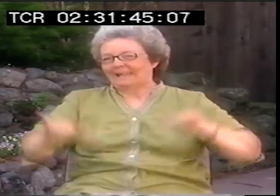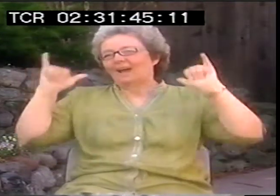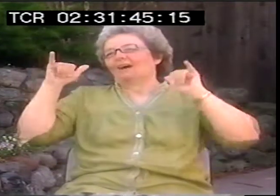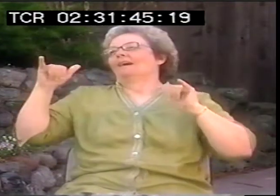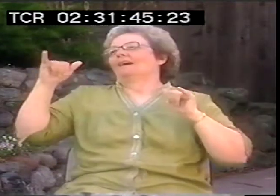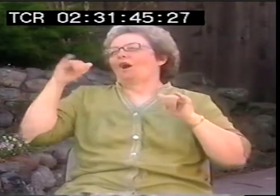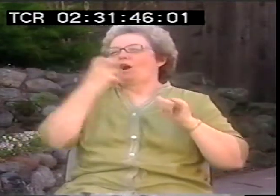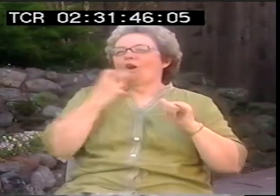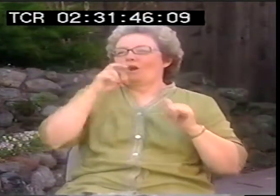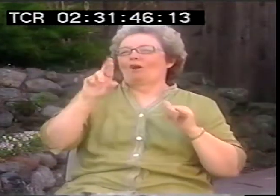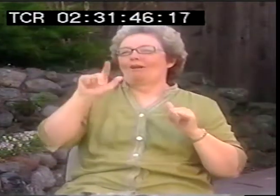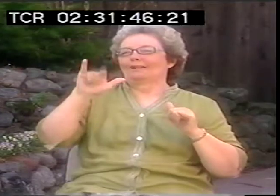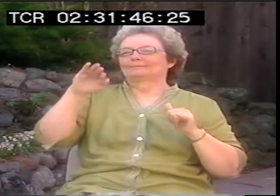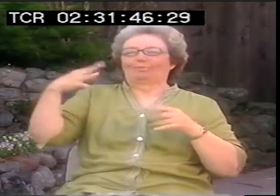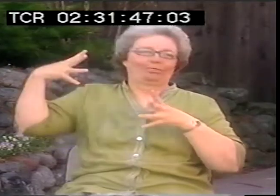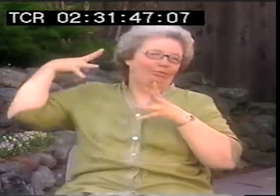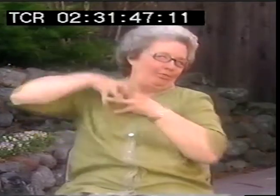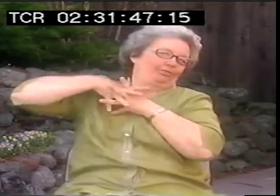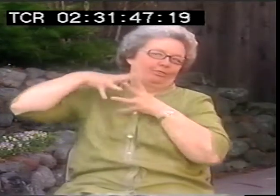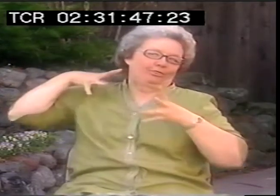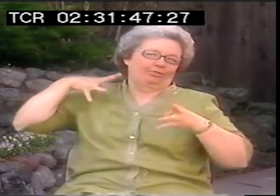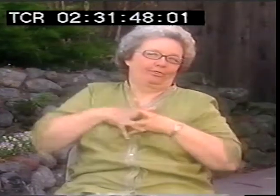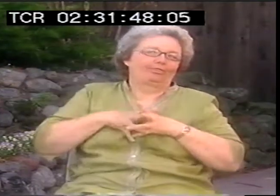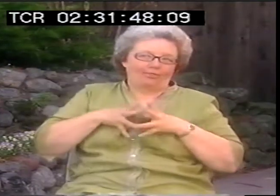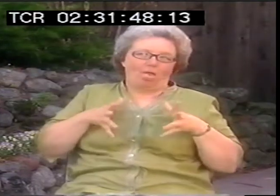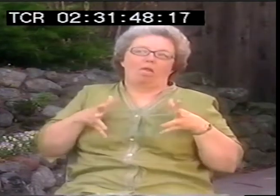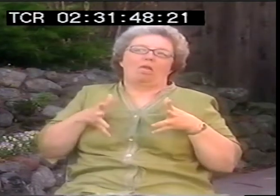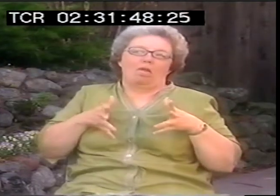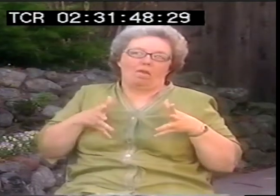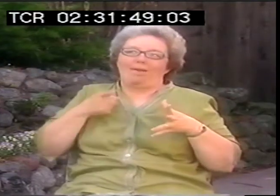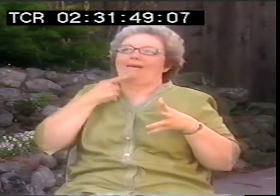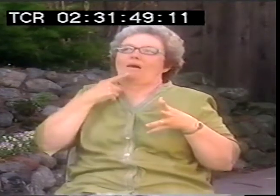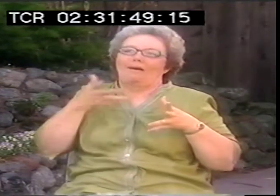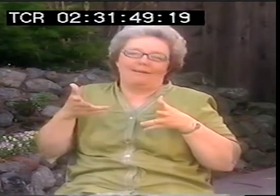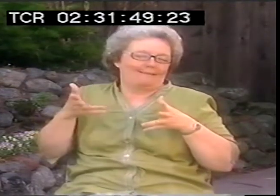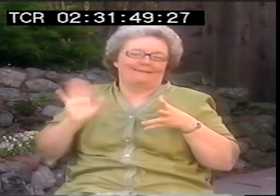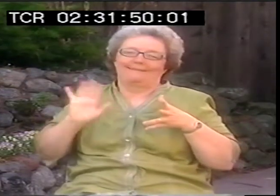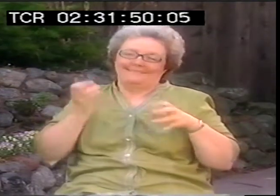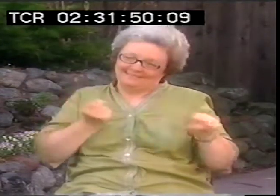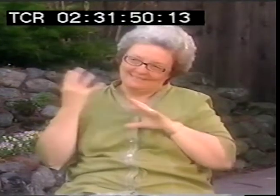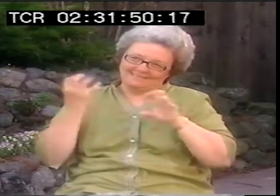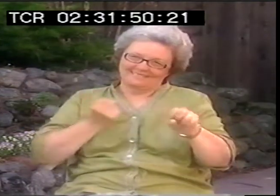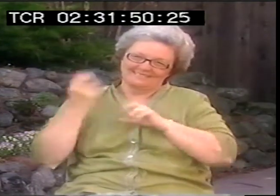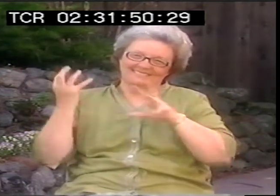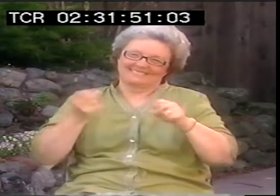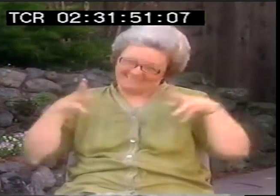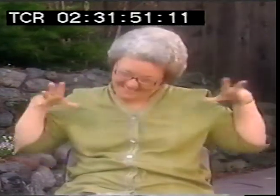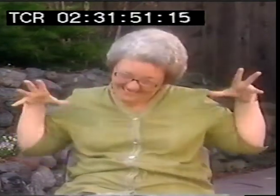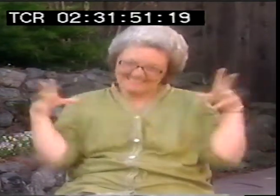And I think that's still a legacy of oralism that still is very much entrenched and ingrained within us.